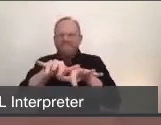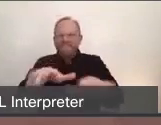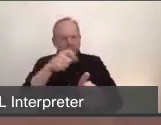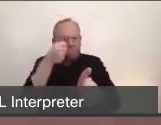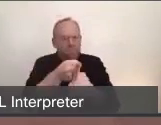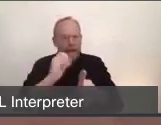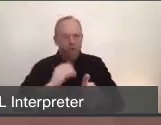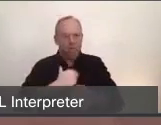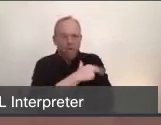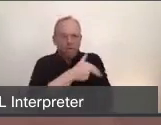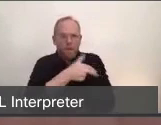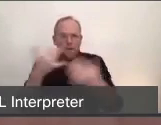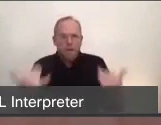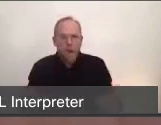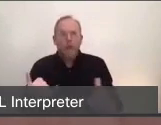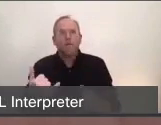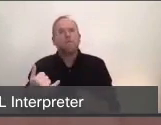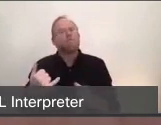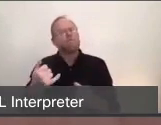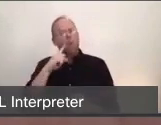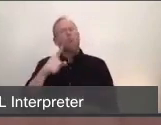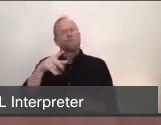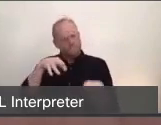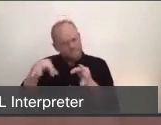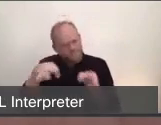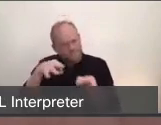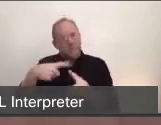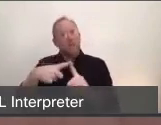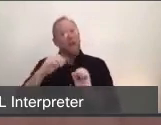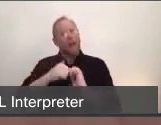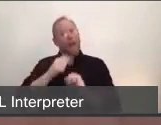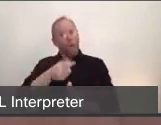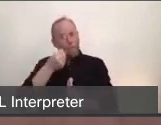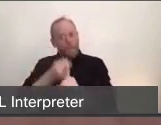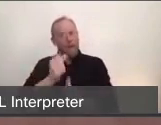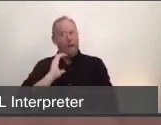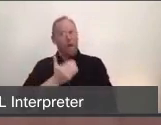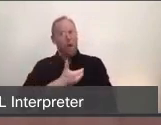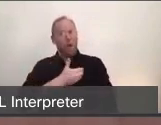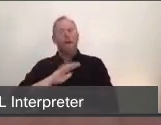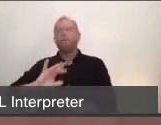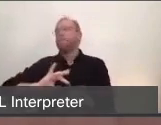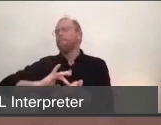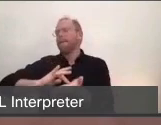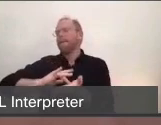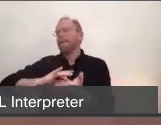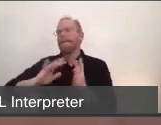and discuss Marin County's medical network, and how it might be prepared for a rapid increase in future Coronavirus cases.